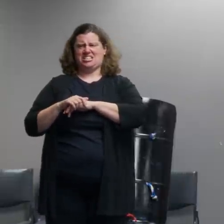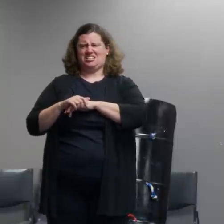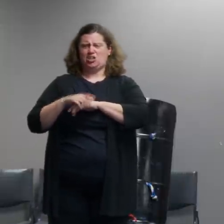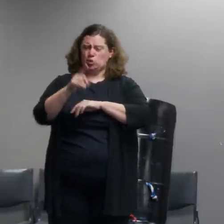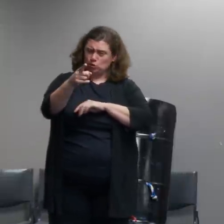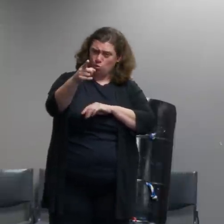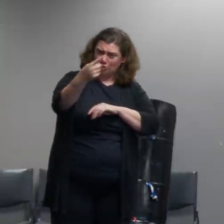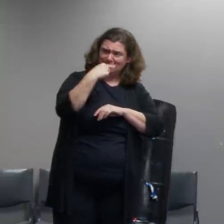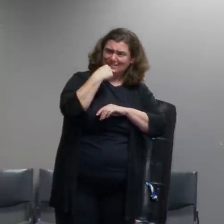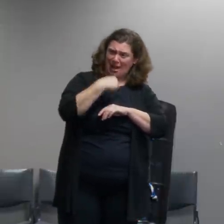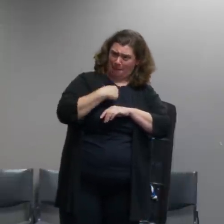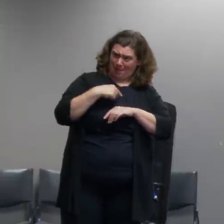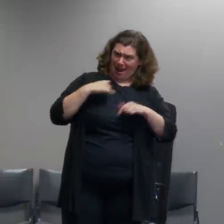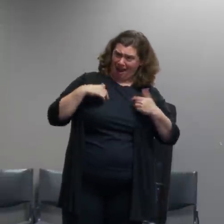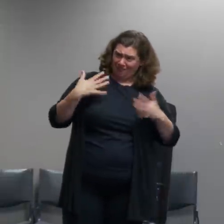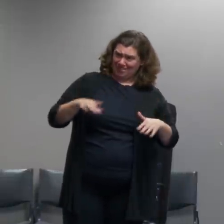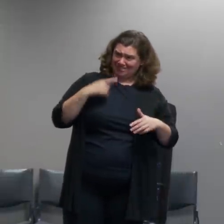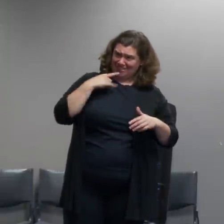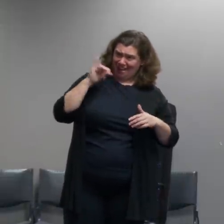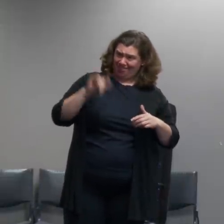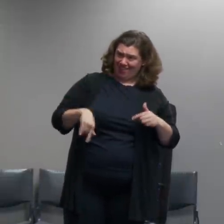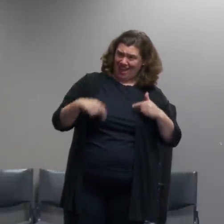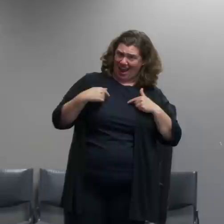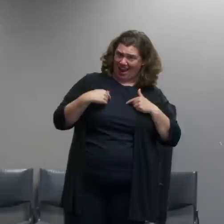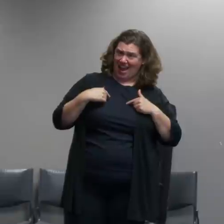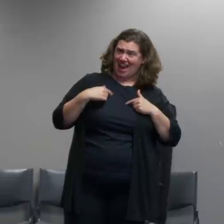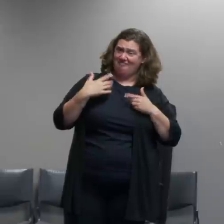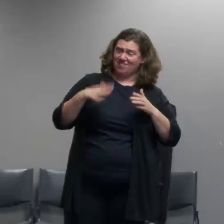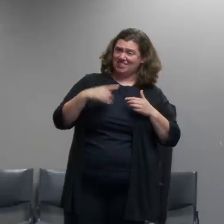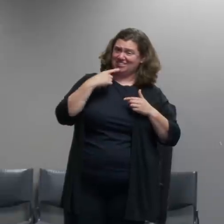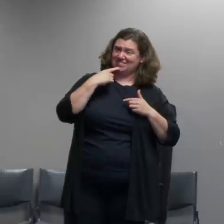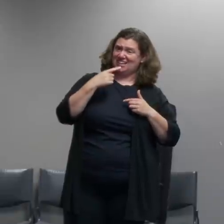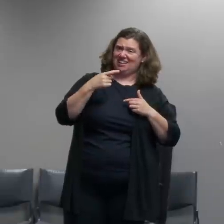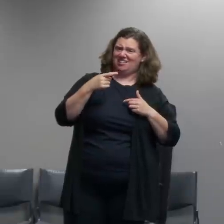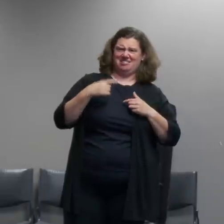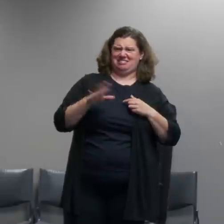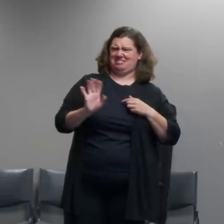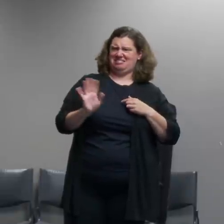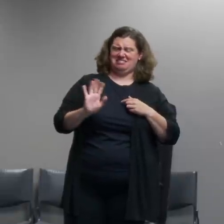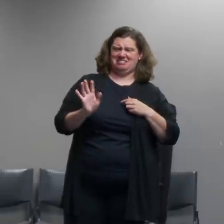if i actually said that no members of we encourage members of